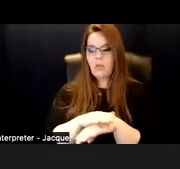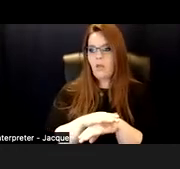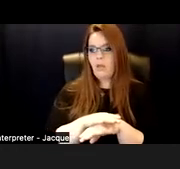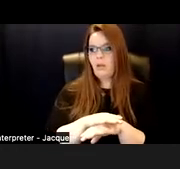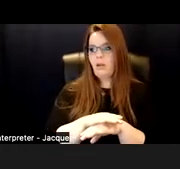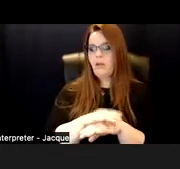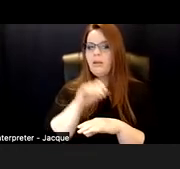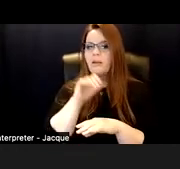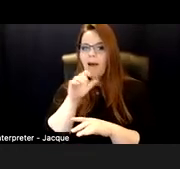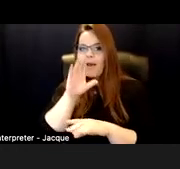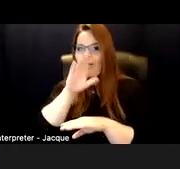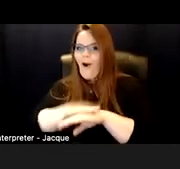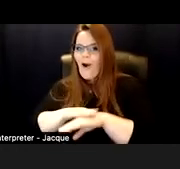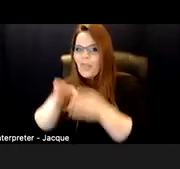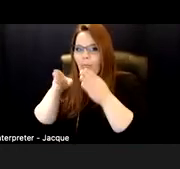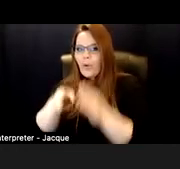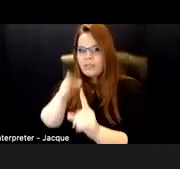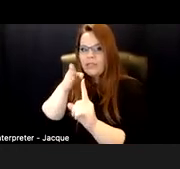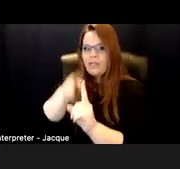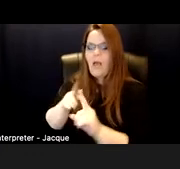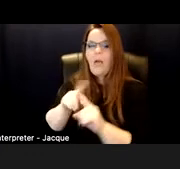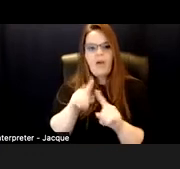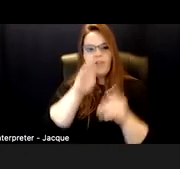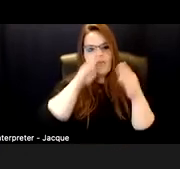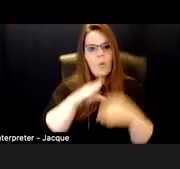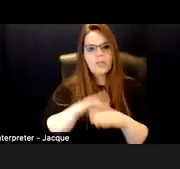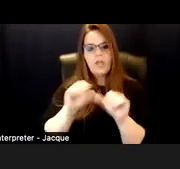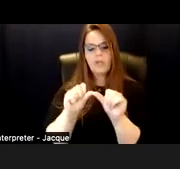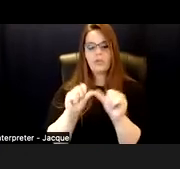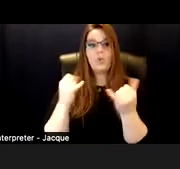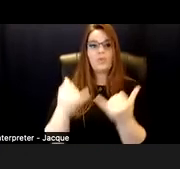but on society and focuses the societal problem